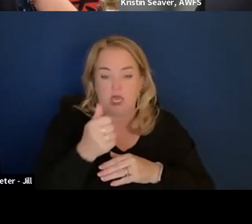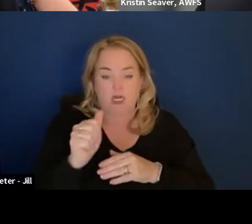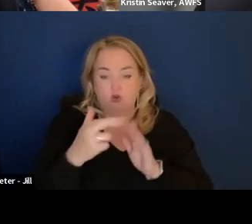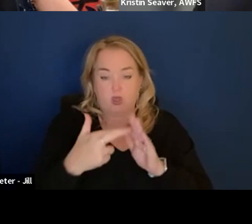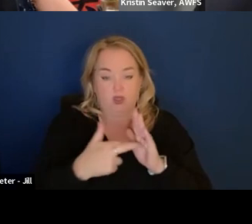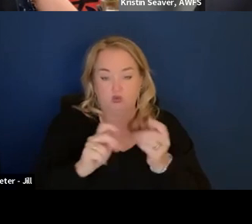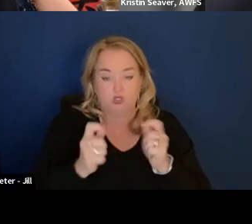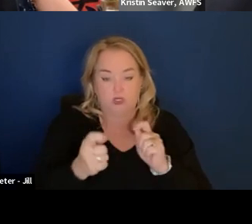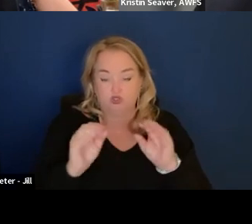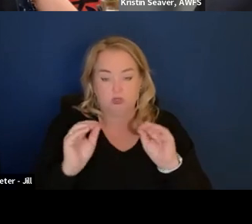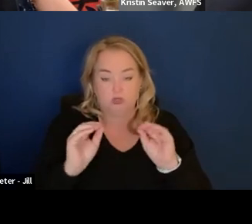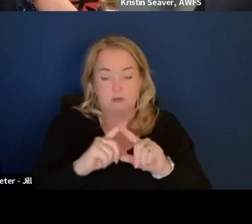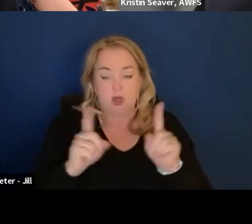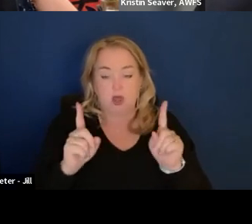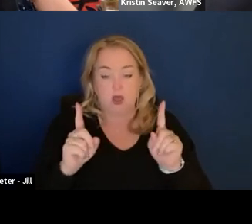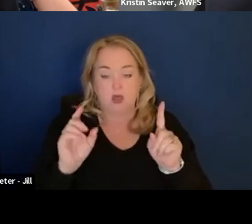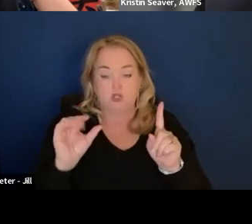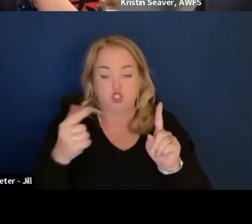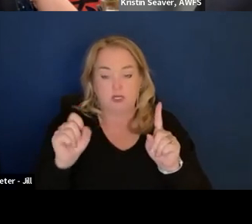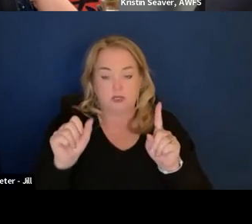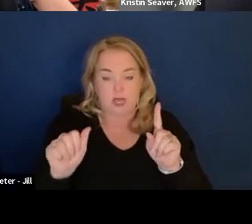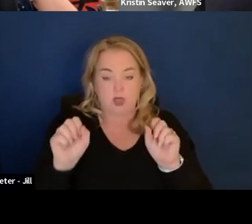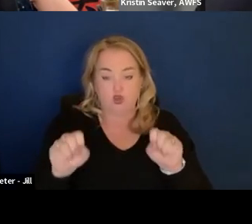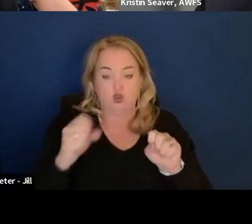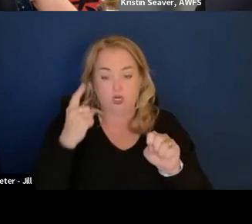And it would be worth considering to amend that.